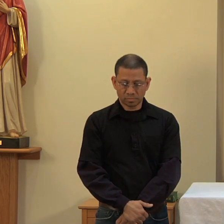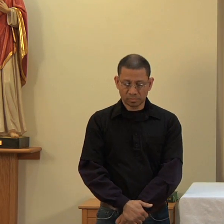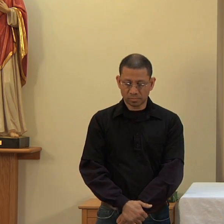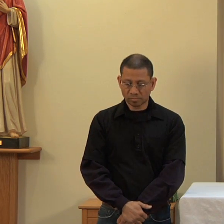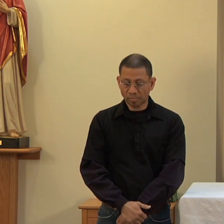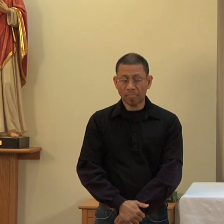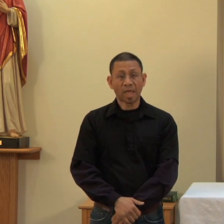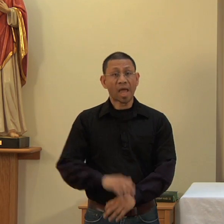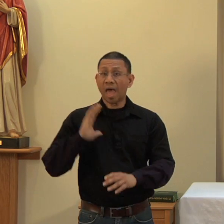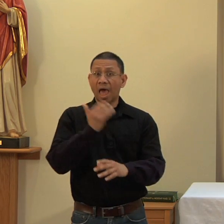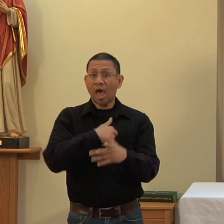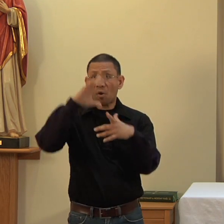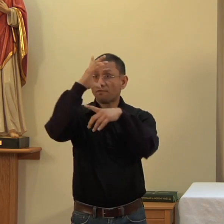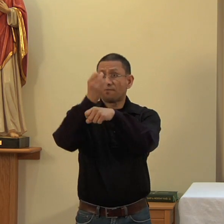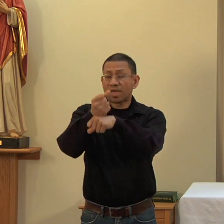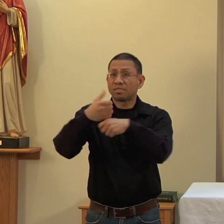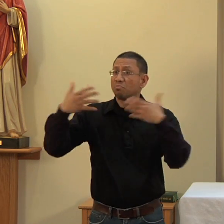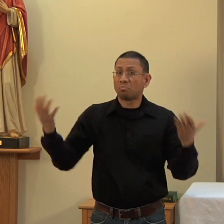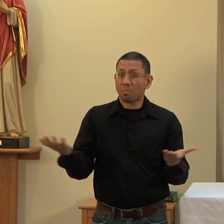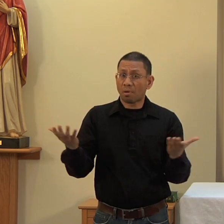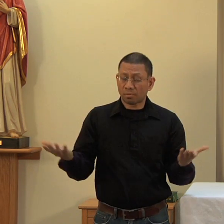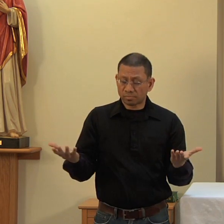The mystery of faith.